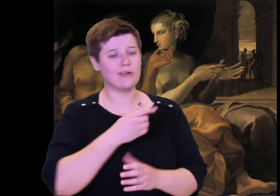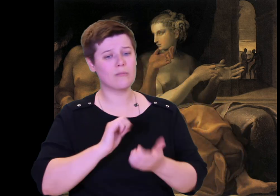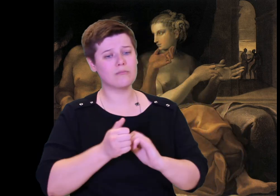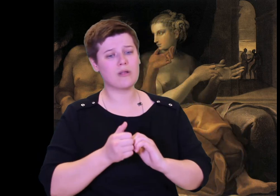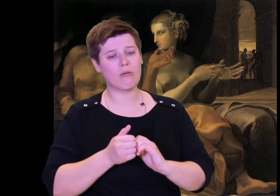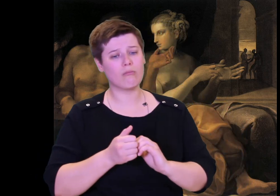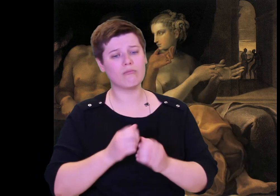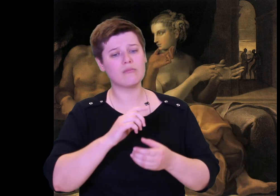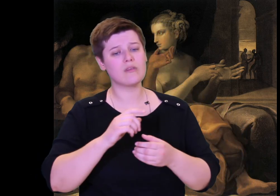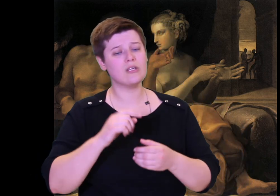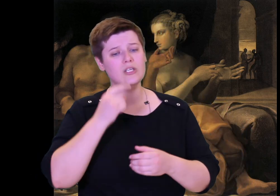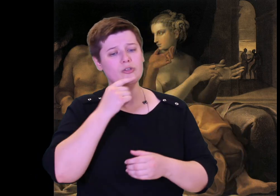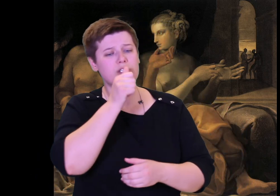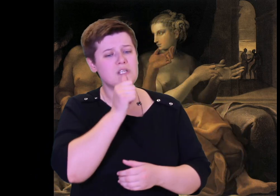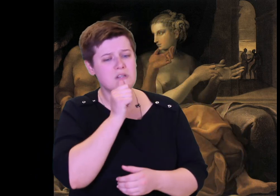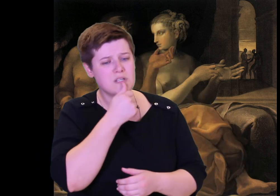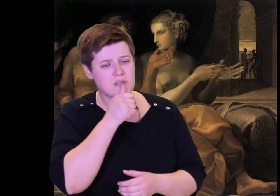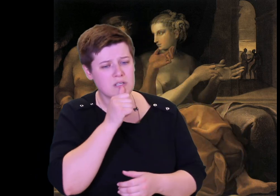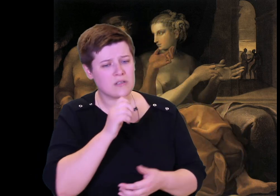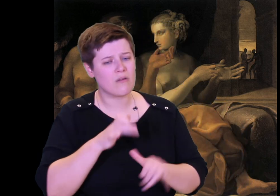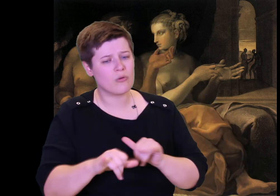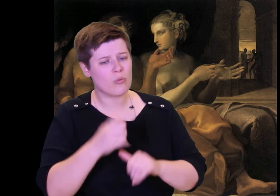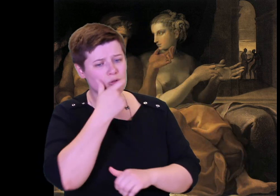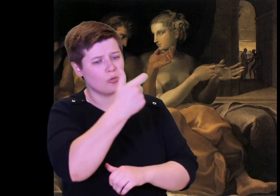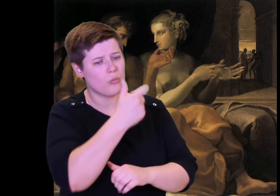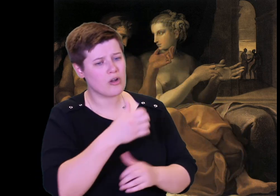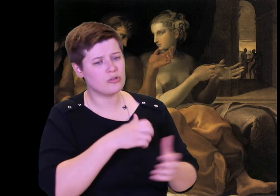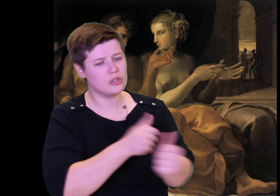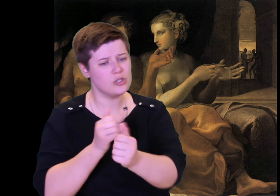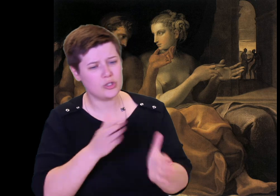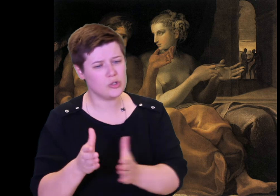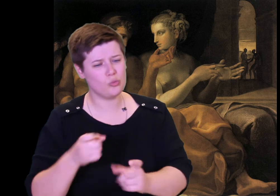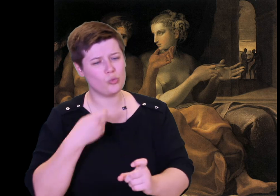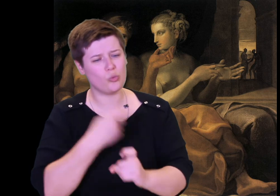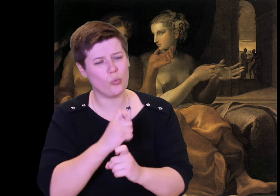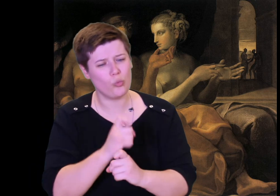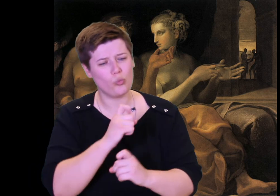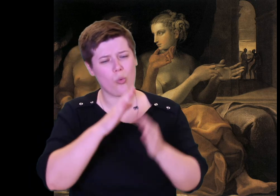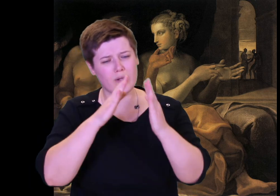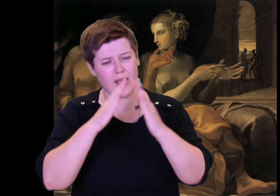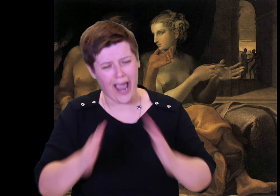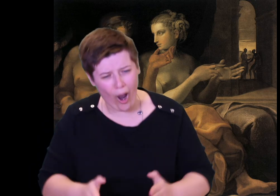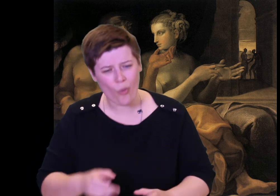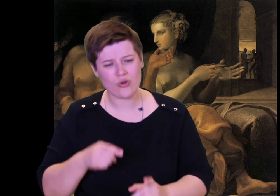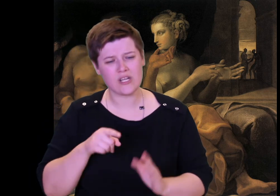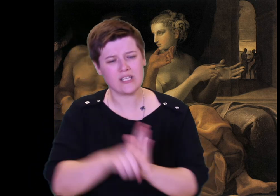the house, killing so many herds of sheep and cattle, and drinking so much wine